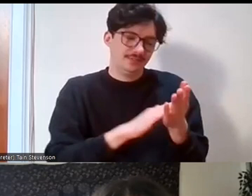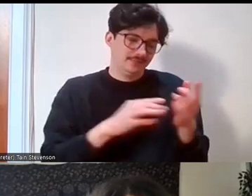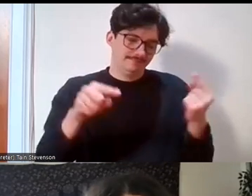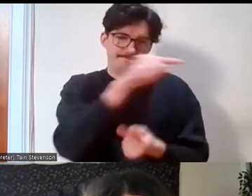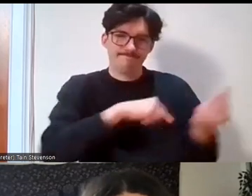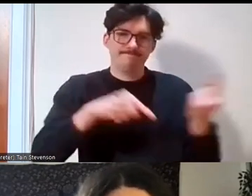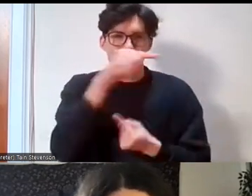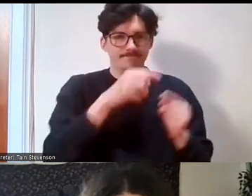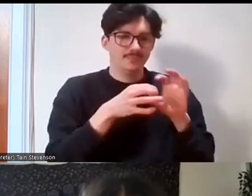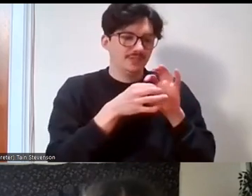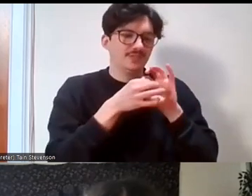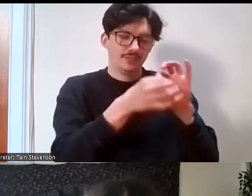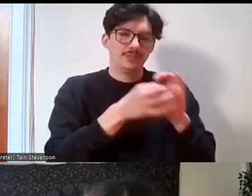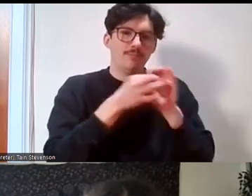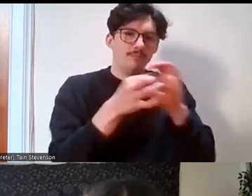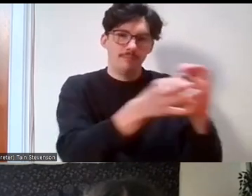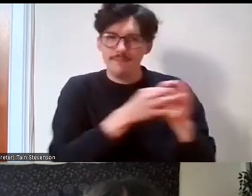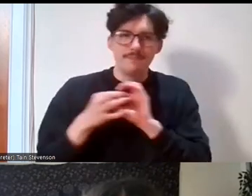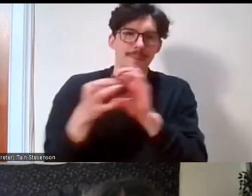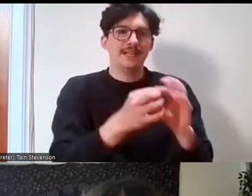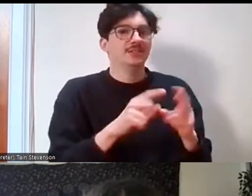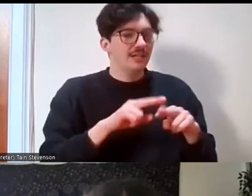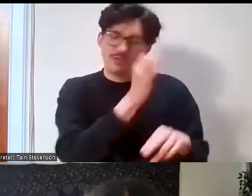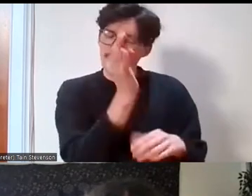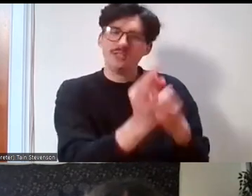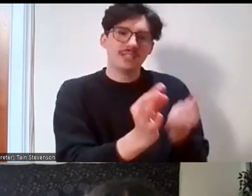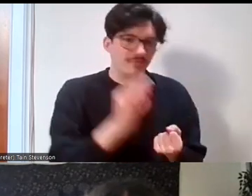questions and theories and thoughts off each other and sort of build that support network as well.